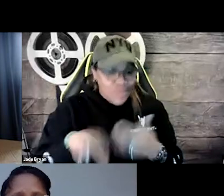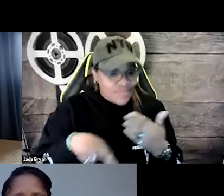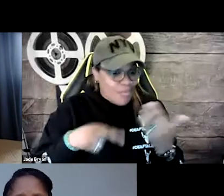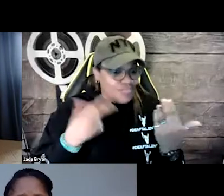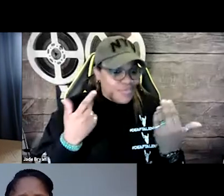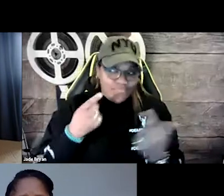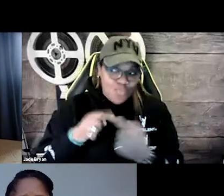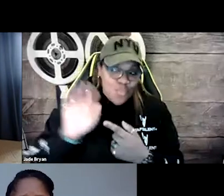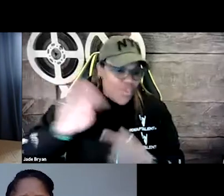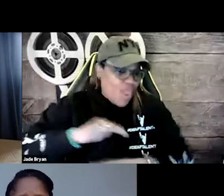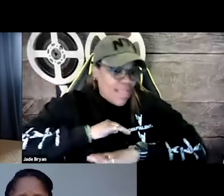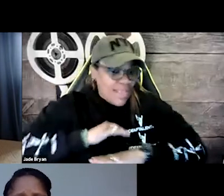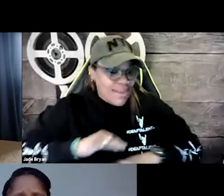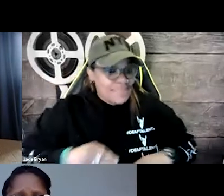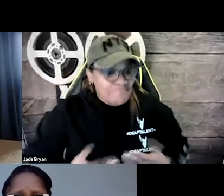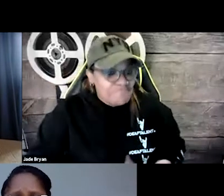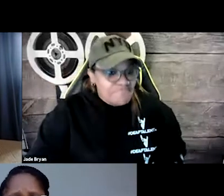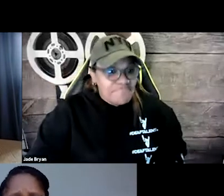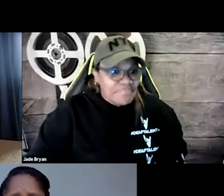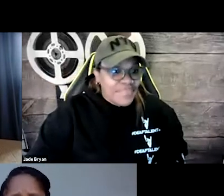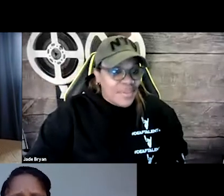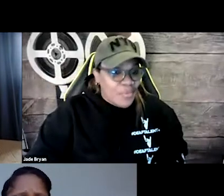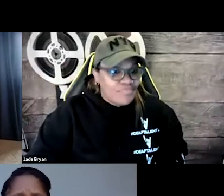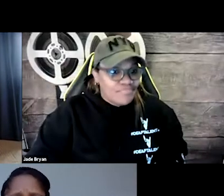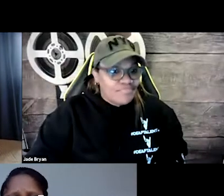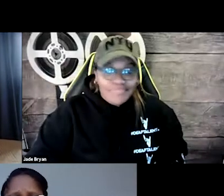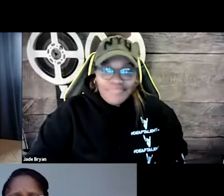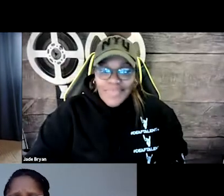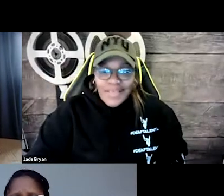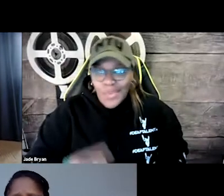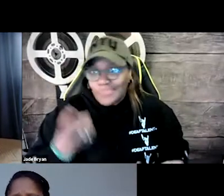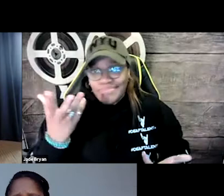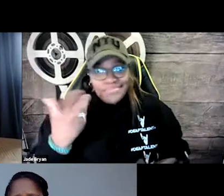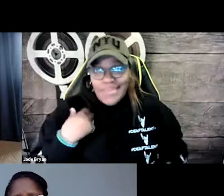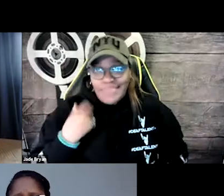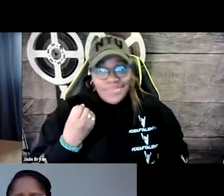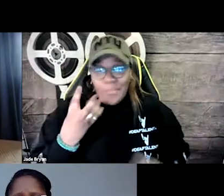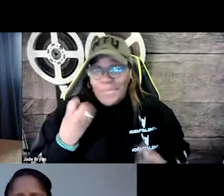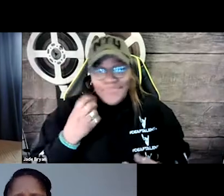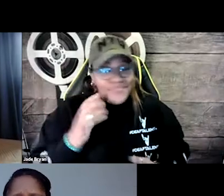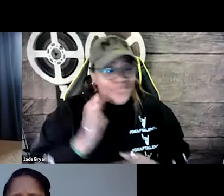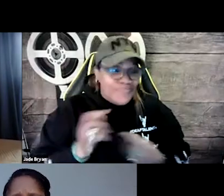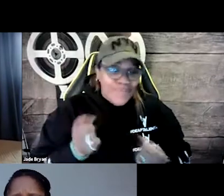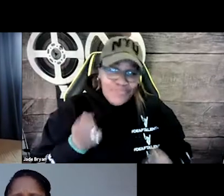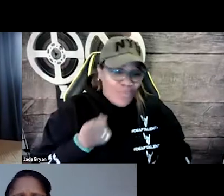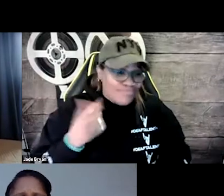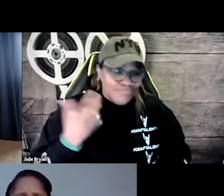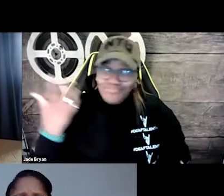It turned out to be a really great experience, and they did an excellent job with doing my captions.